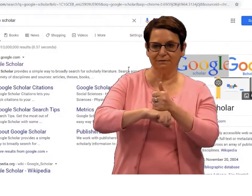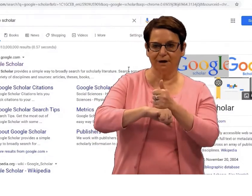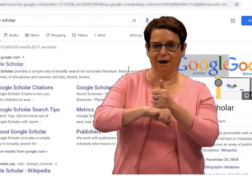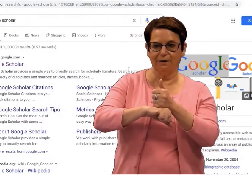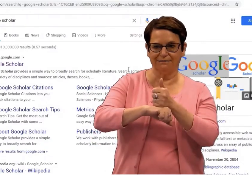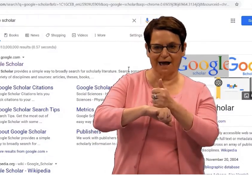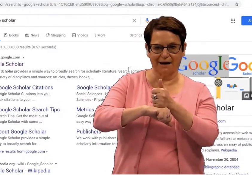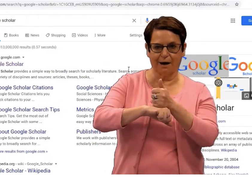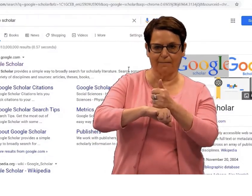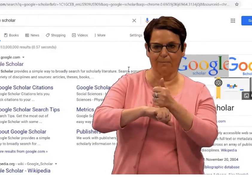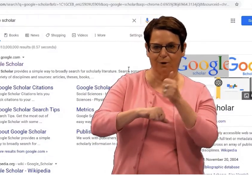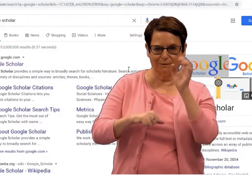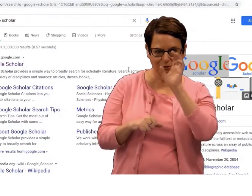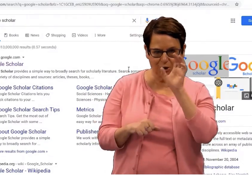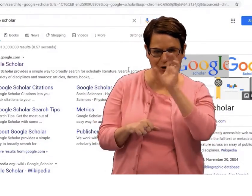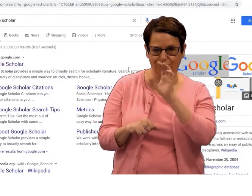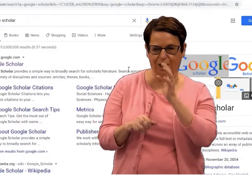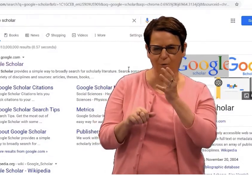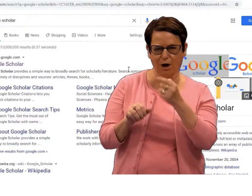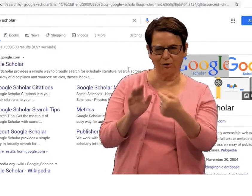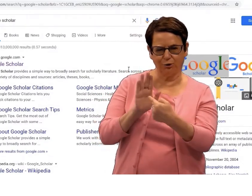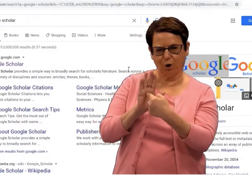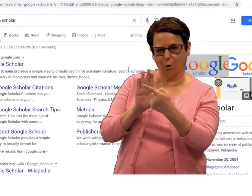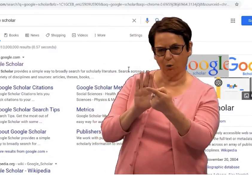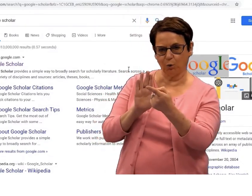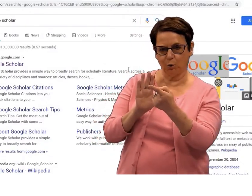Before I go ahead and set up the search,